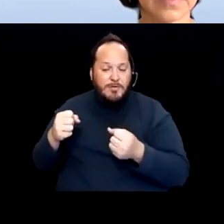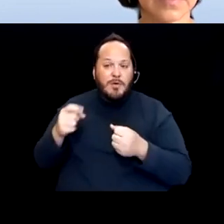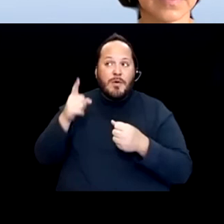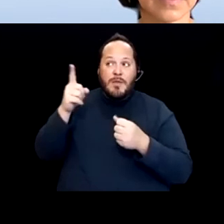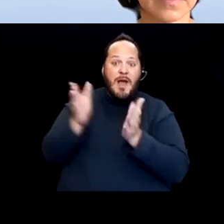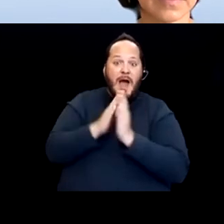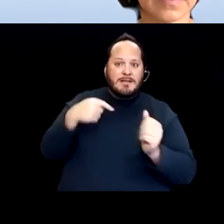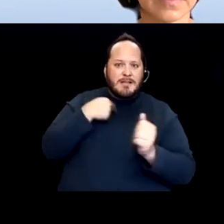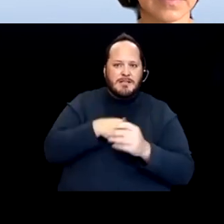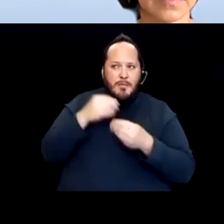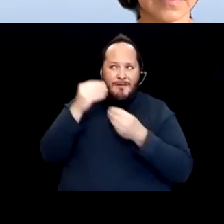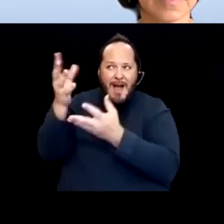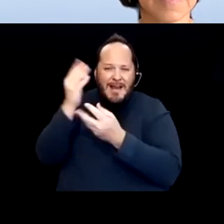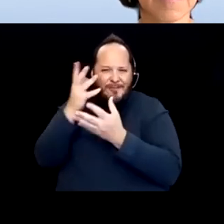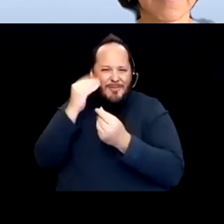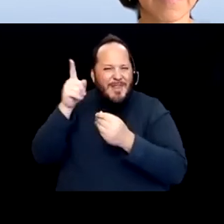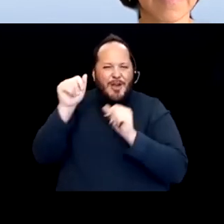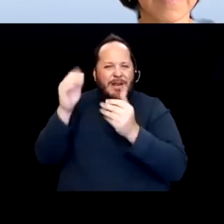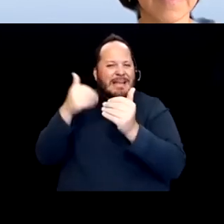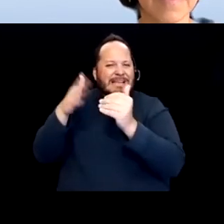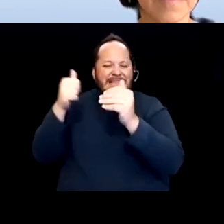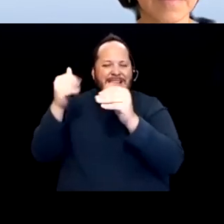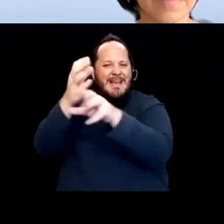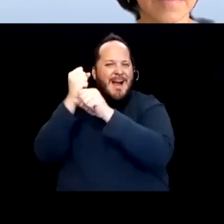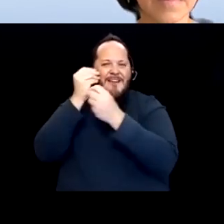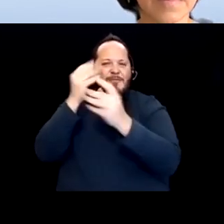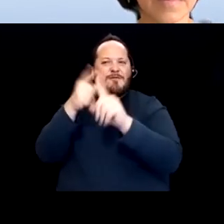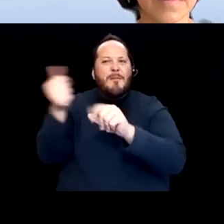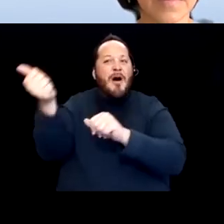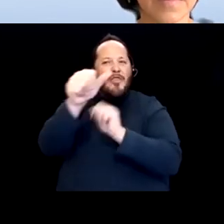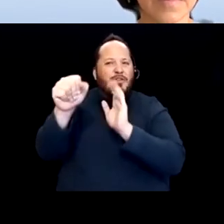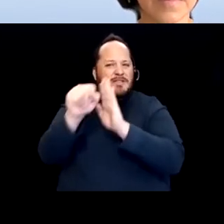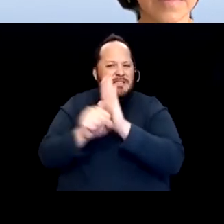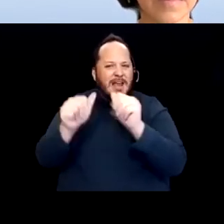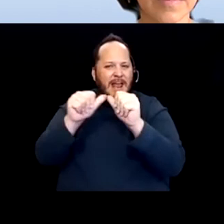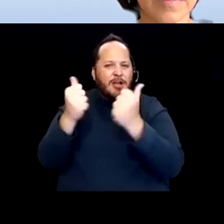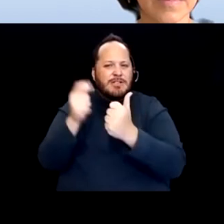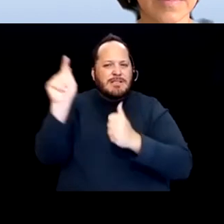that they easily could have gotten from other state agencies. So I would just say,